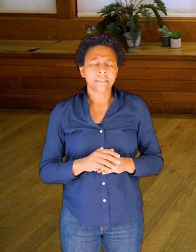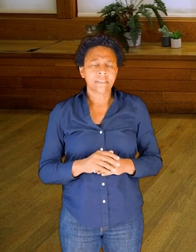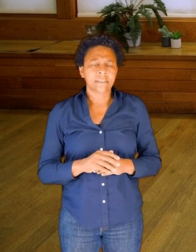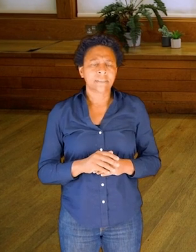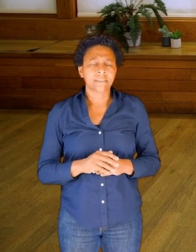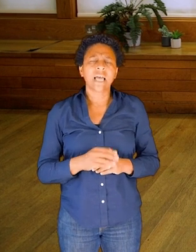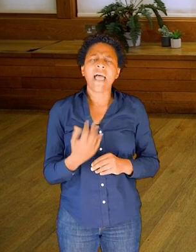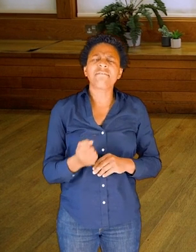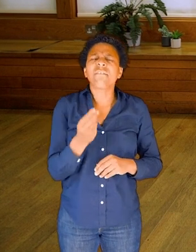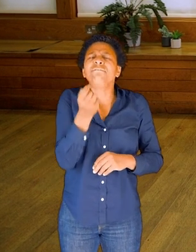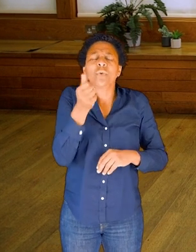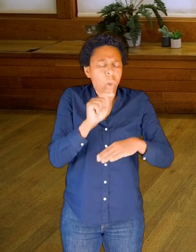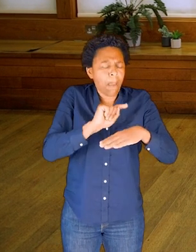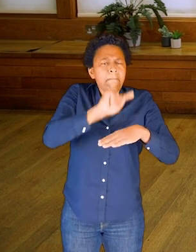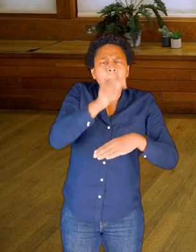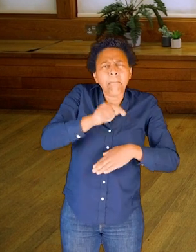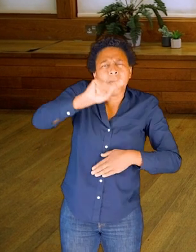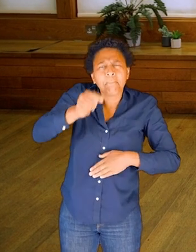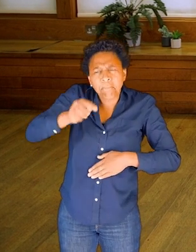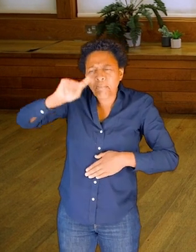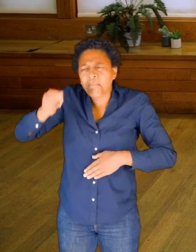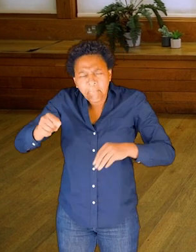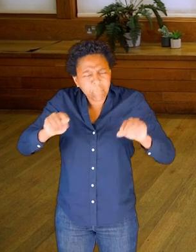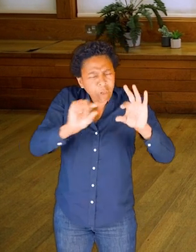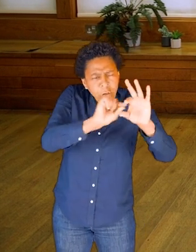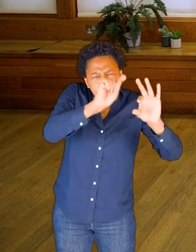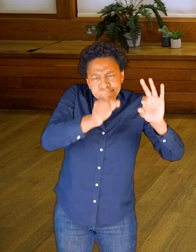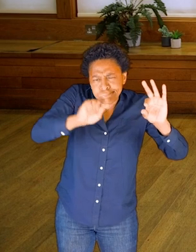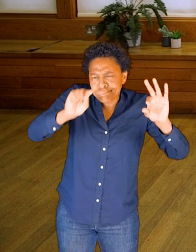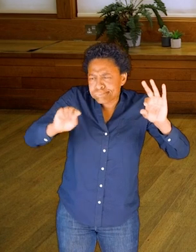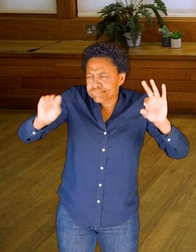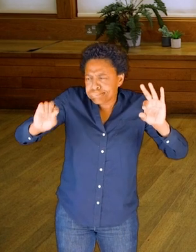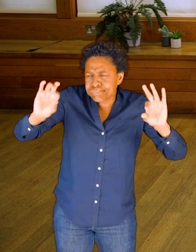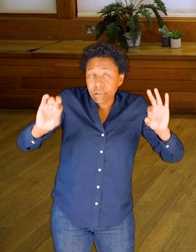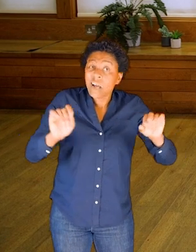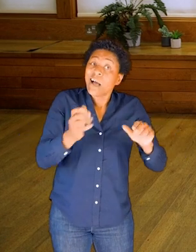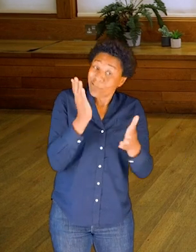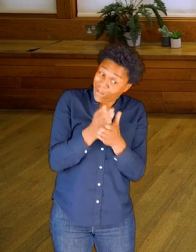there's a bit of bumps and curves in there. And in lots of ways, that's similar to our bones.